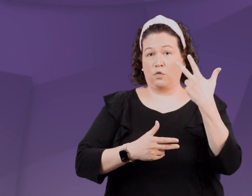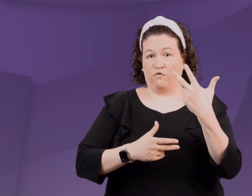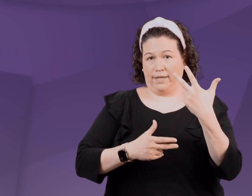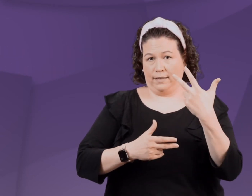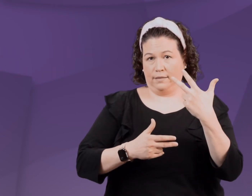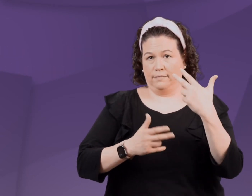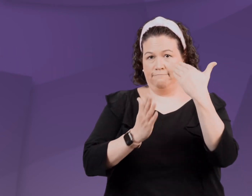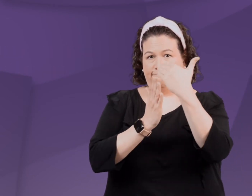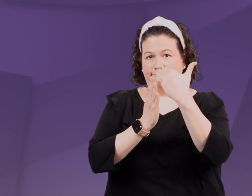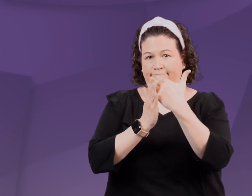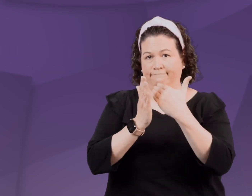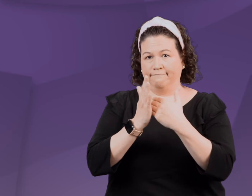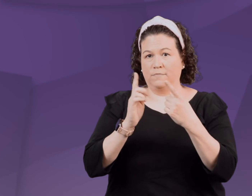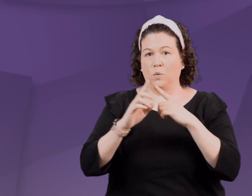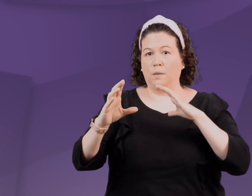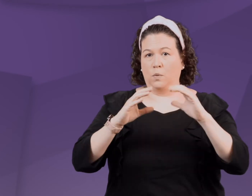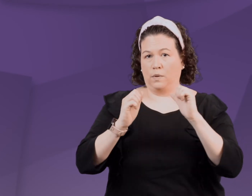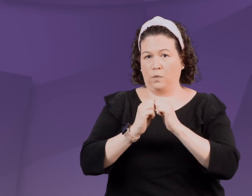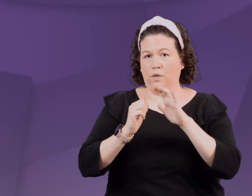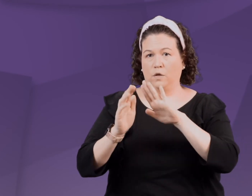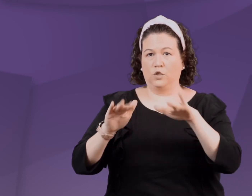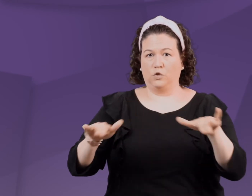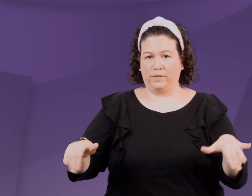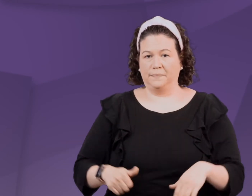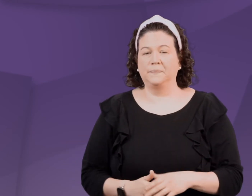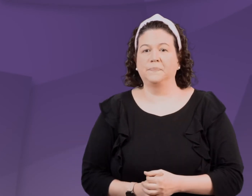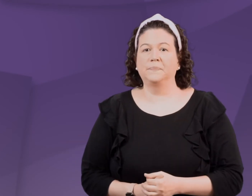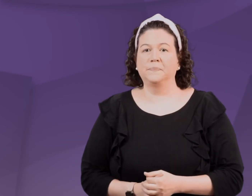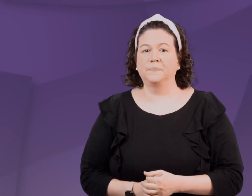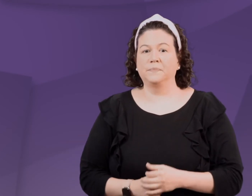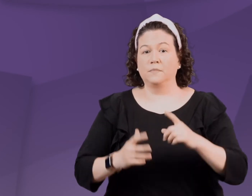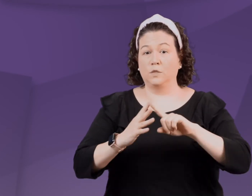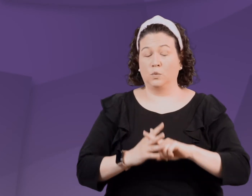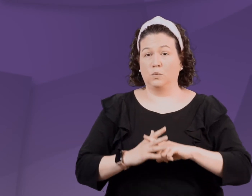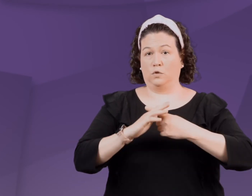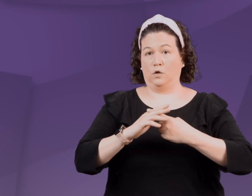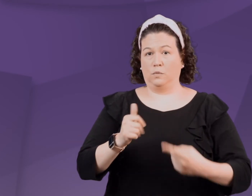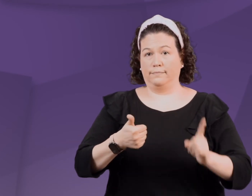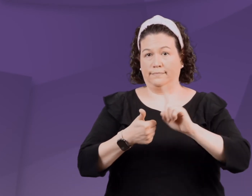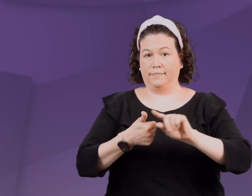It includes three steps to communicate with your child.